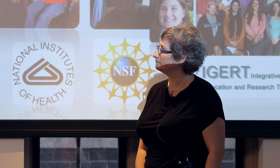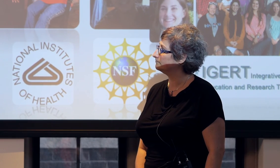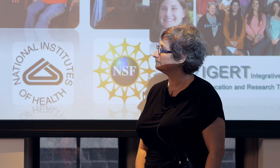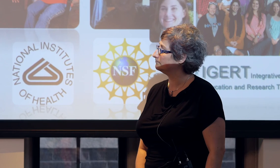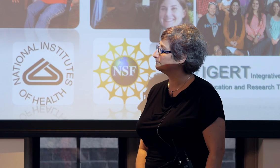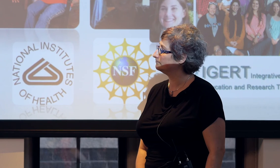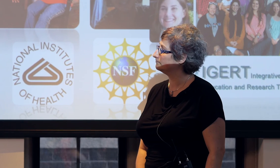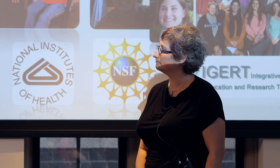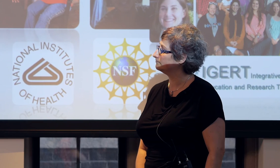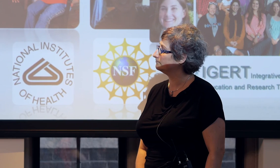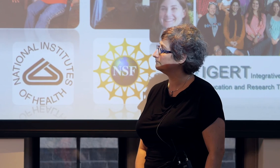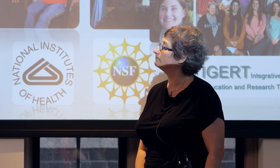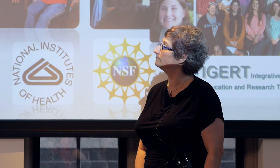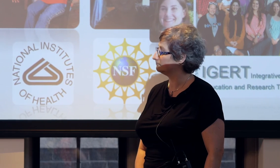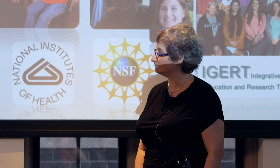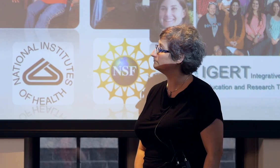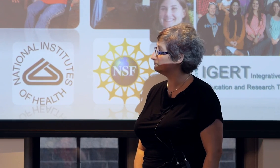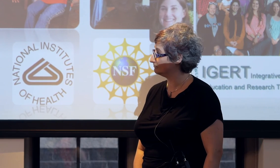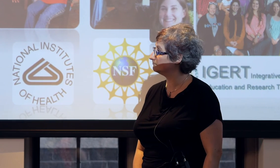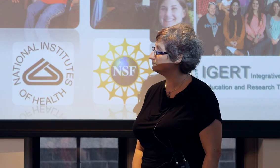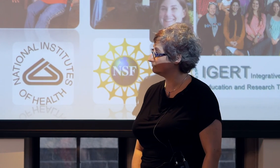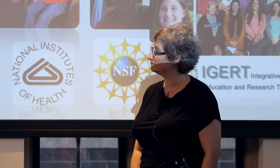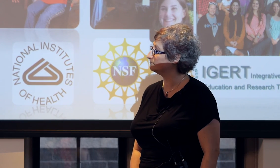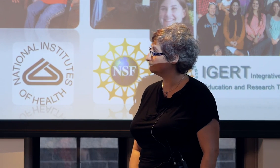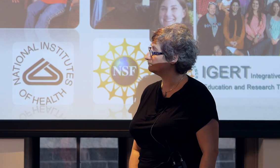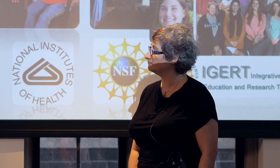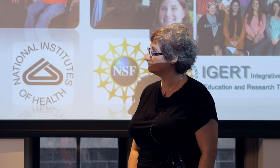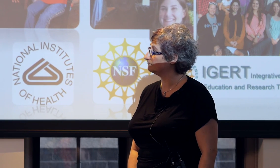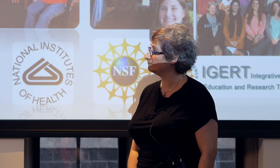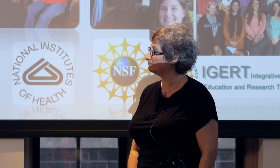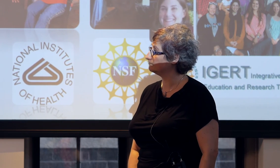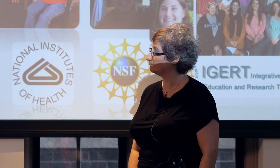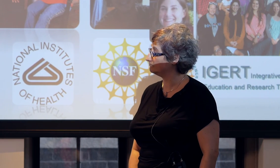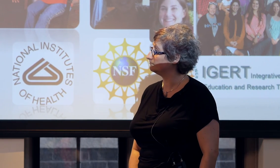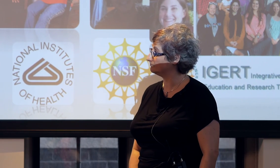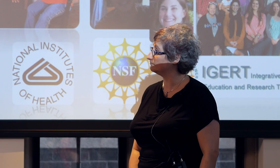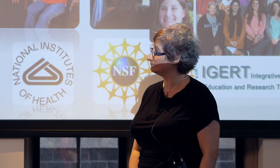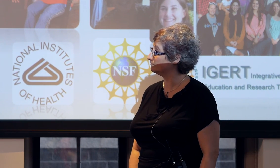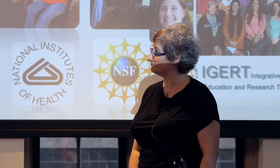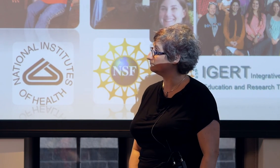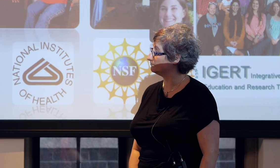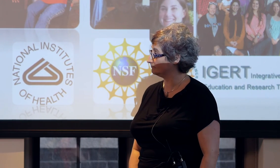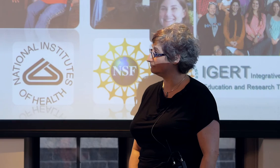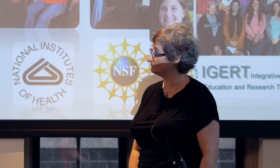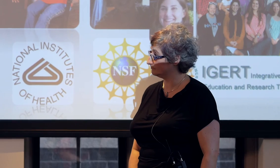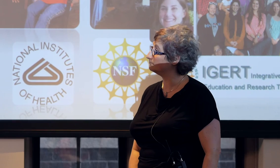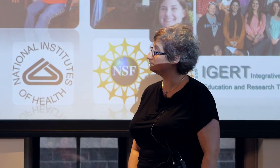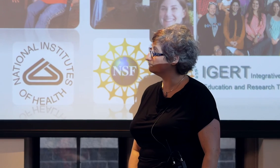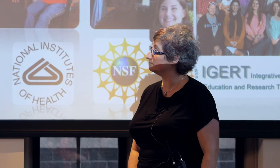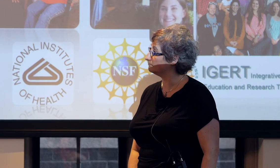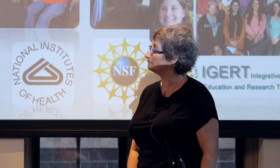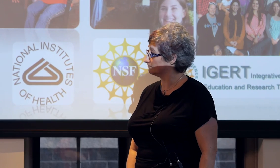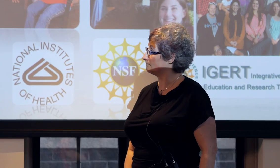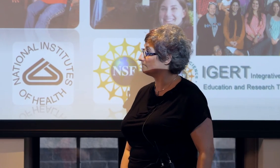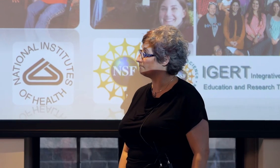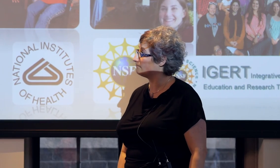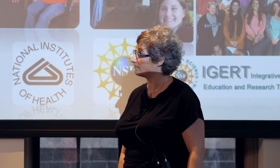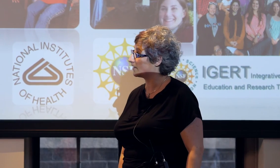at the age of a teenager or adult, and how did that, having grown up on homesign rather than a full fledged language